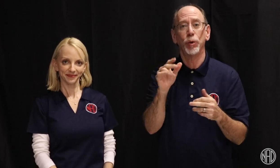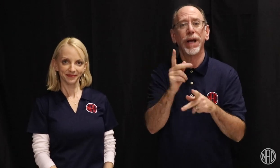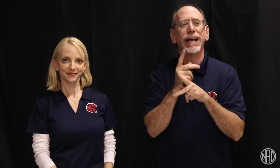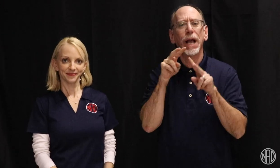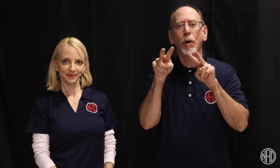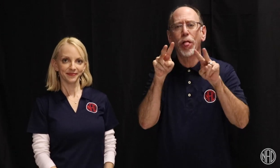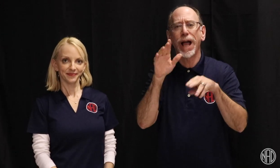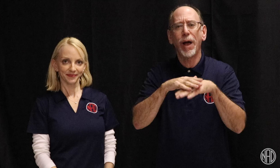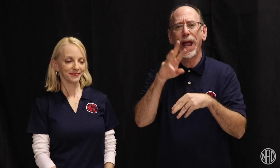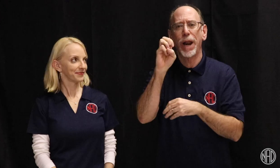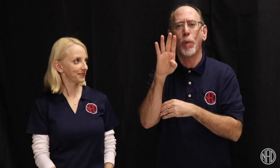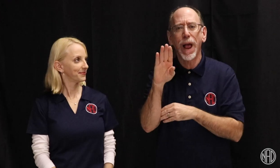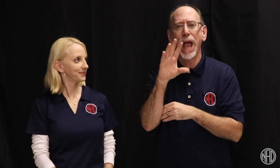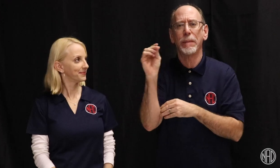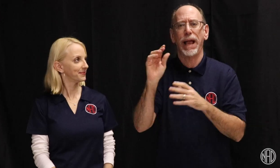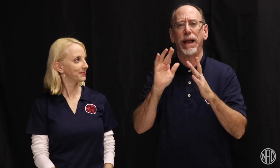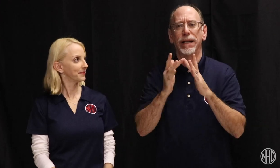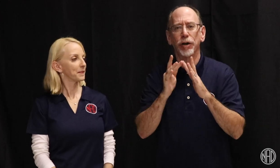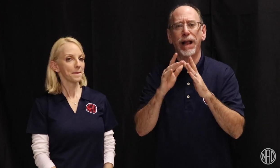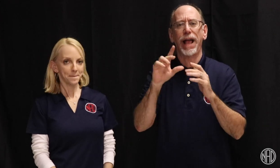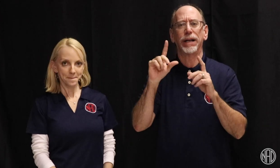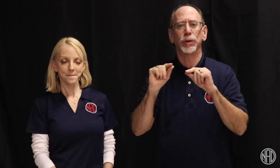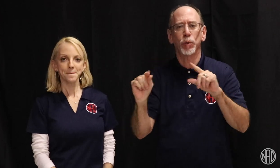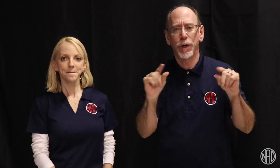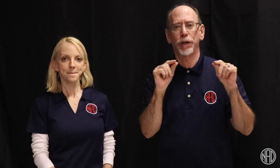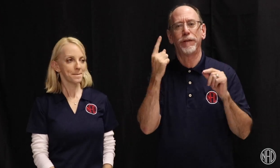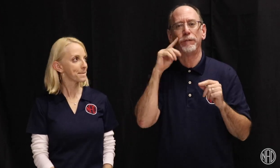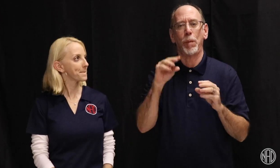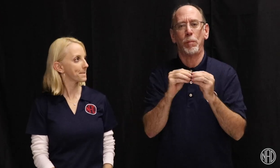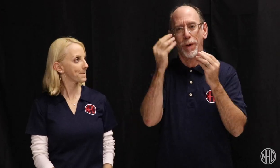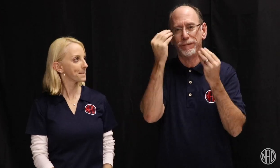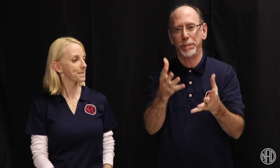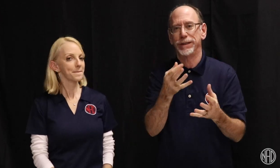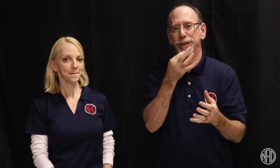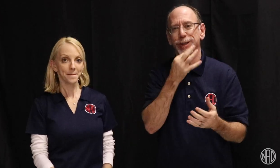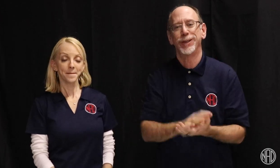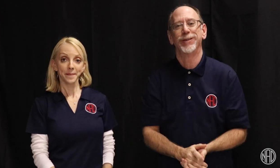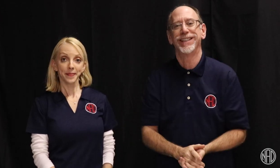Keep a lookout for on the web and social media for more information soon.